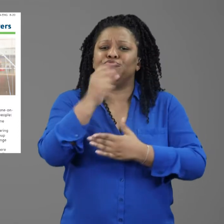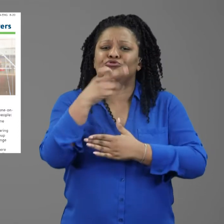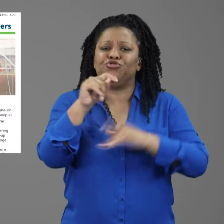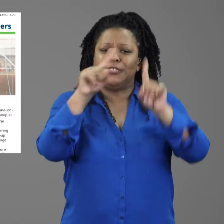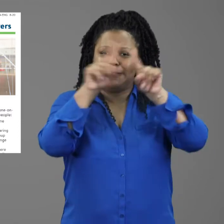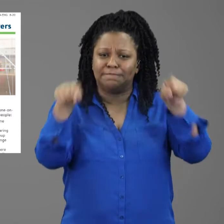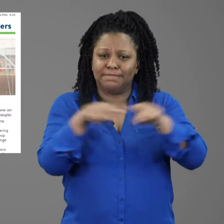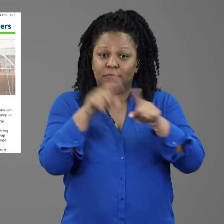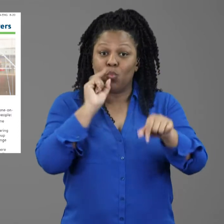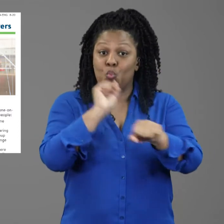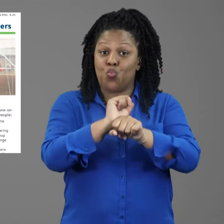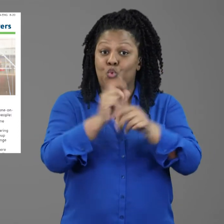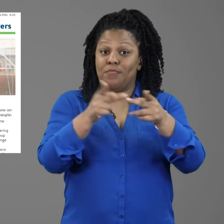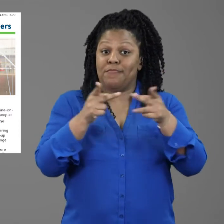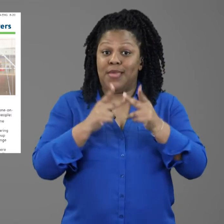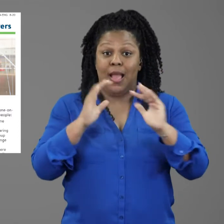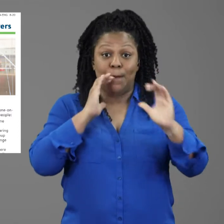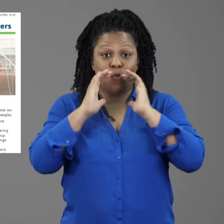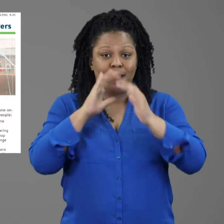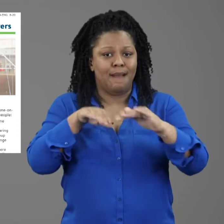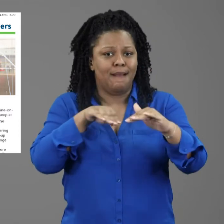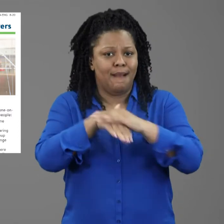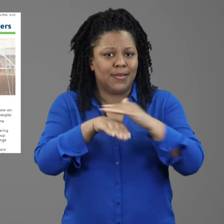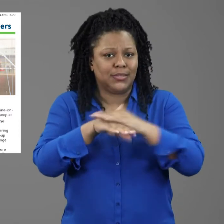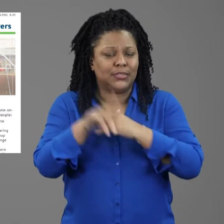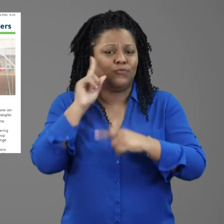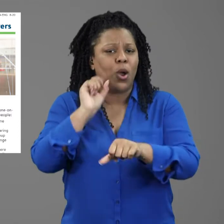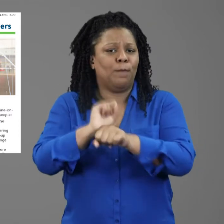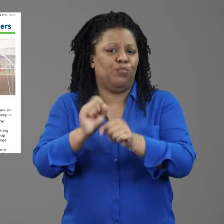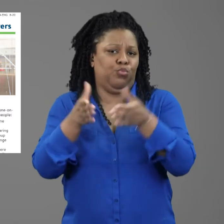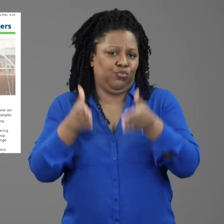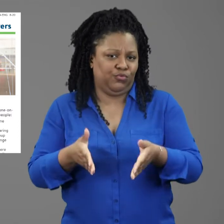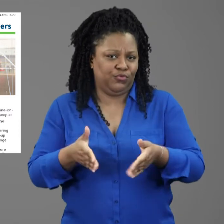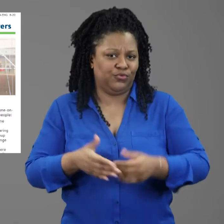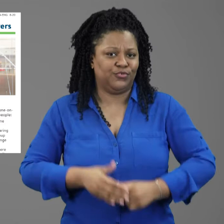on Workplace communication access for employers.